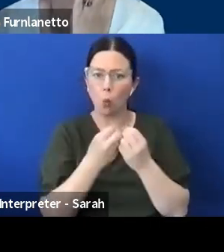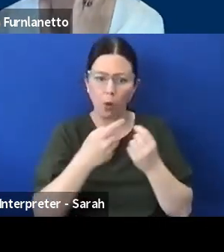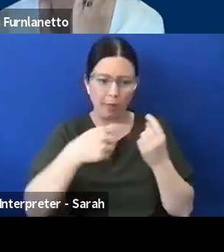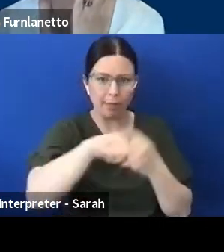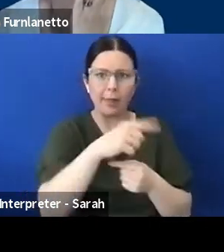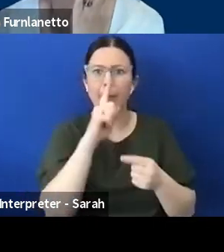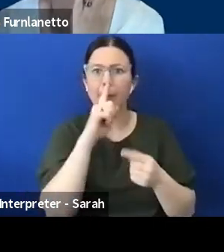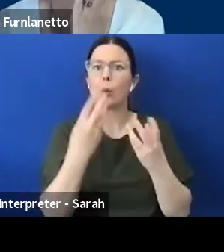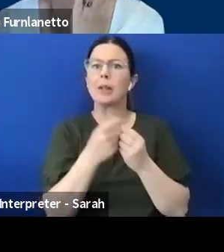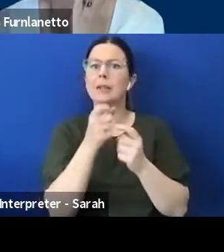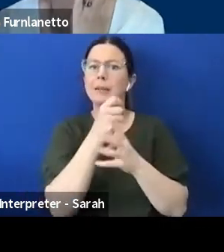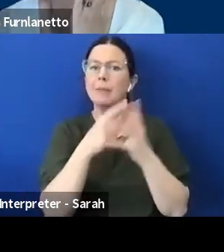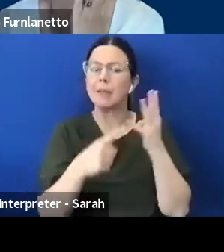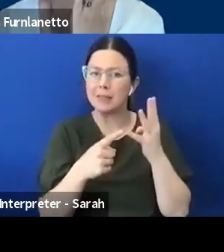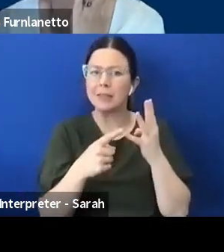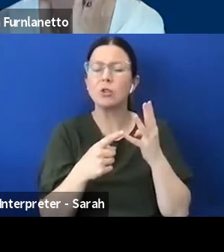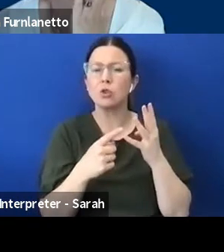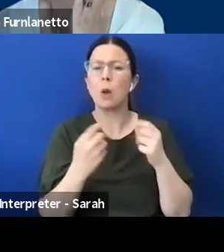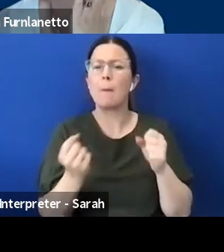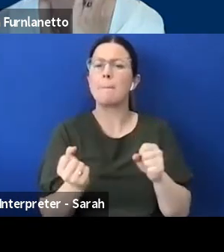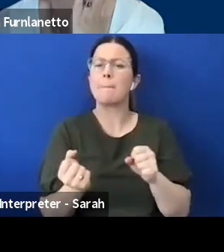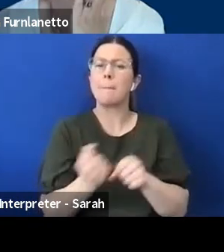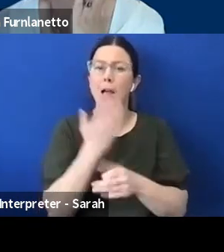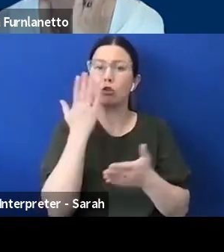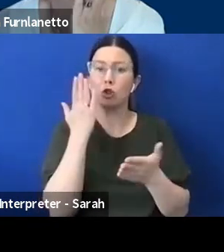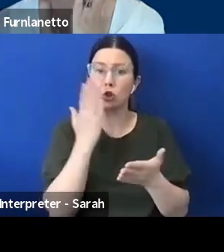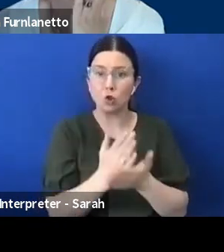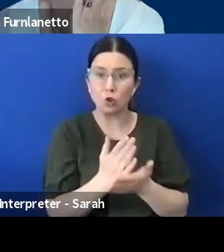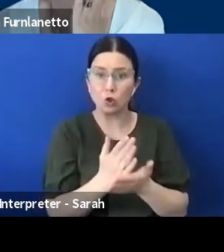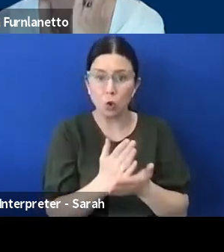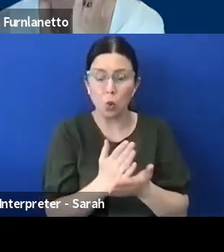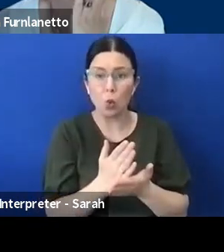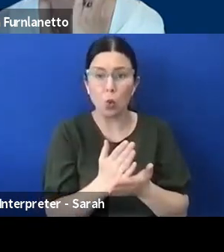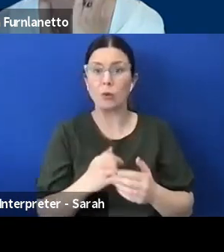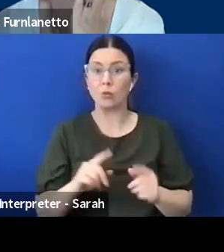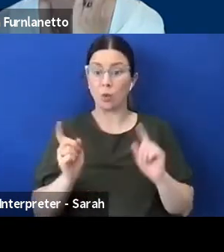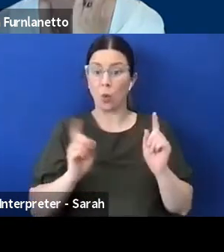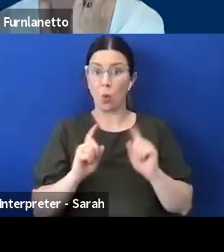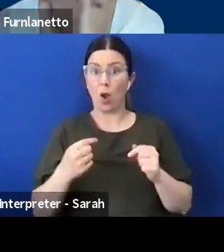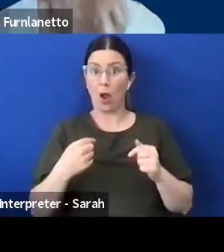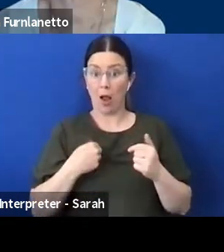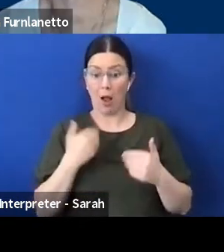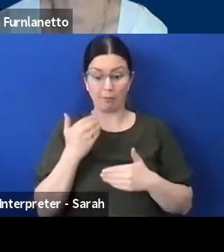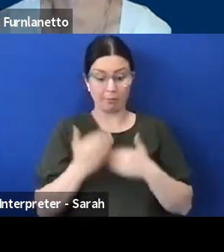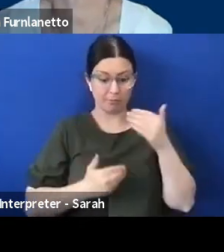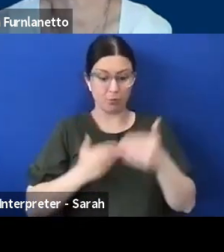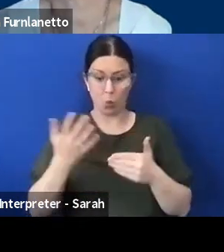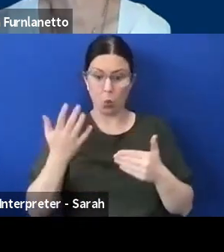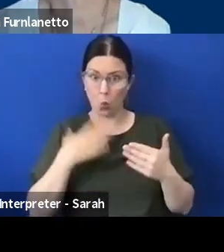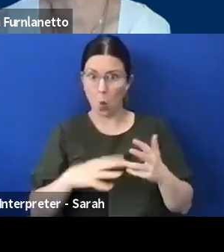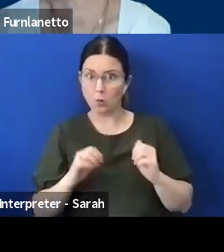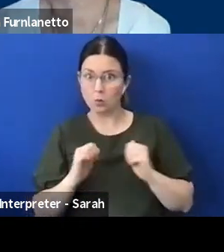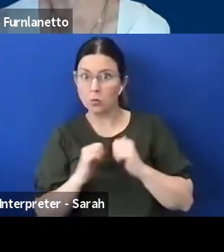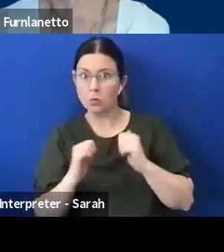to make sure what your thoughts and what you're thinking about doing is correct and worthwhile